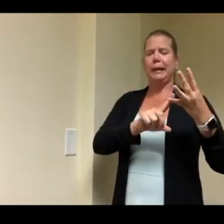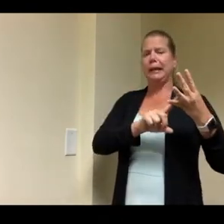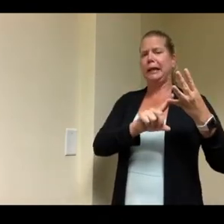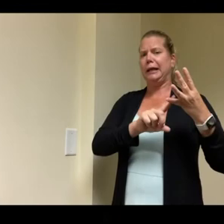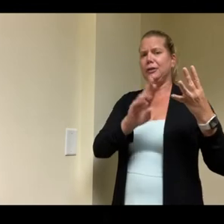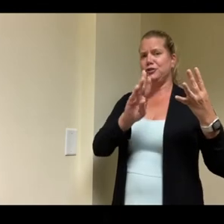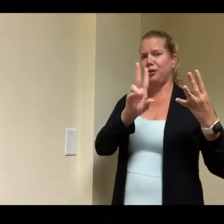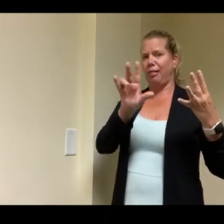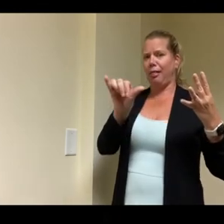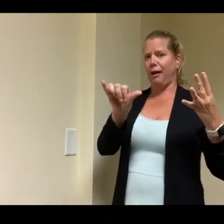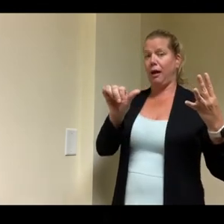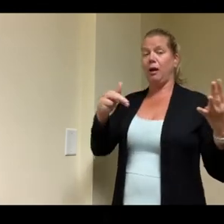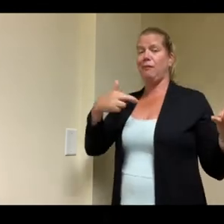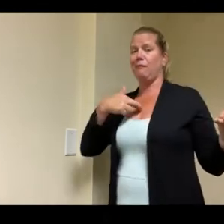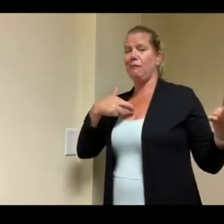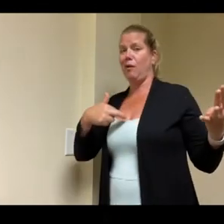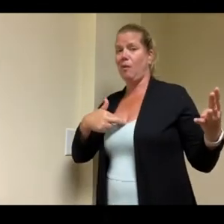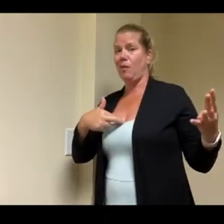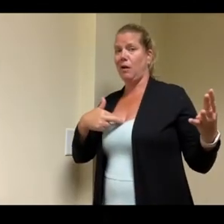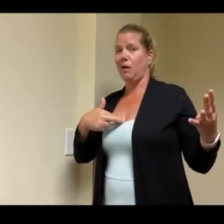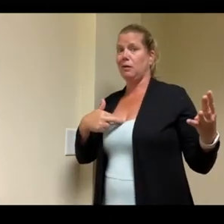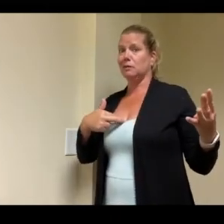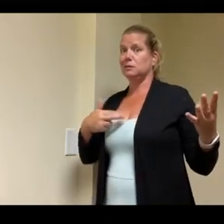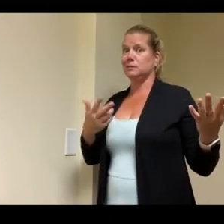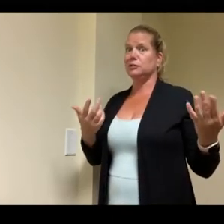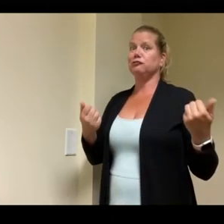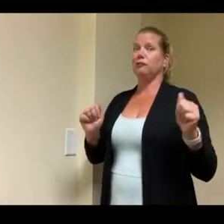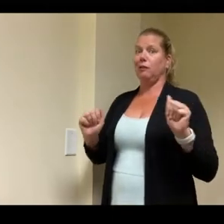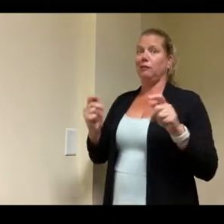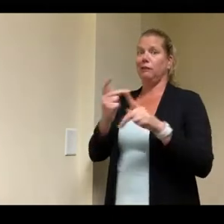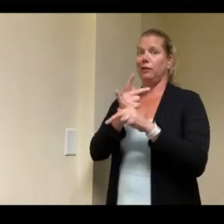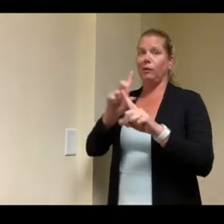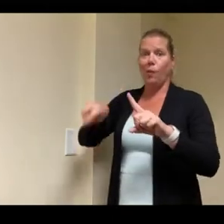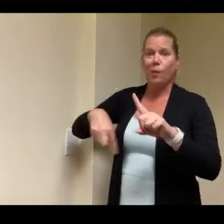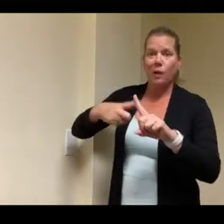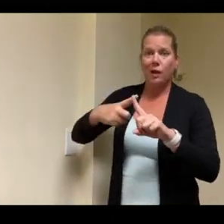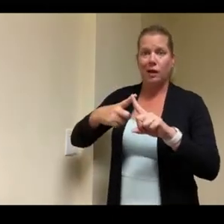to do a virtual grand opening but when and if the pandemic subsides we